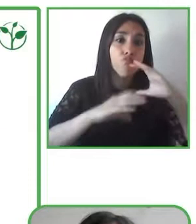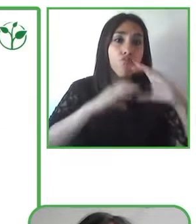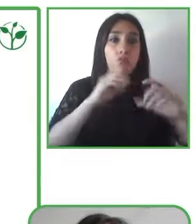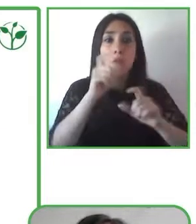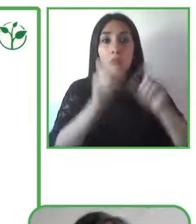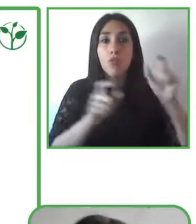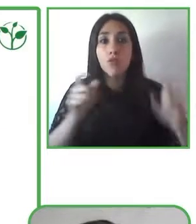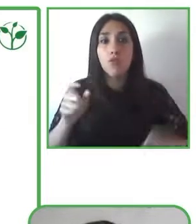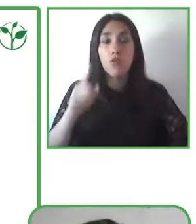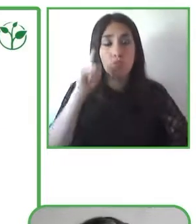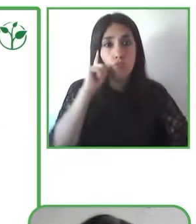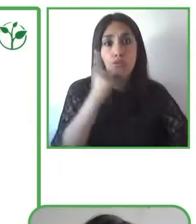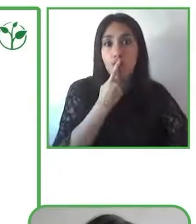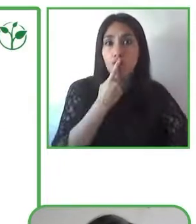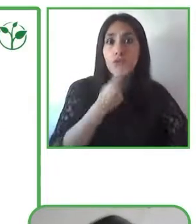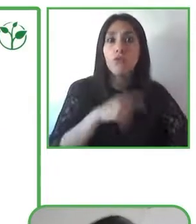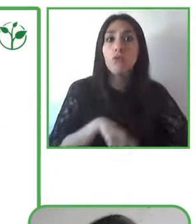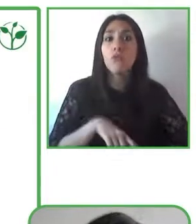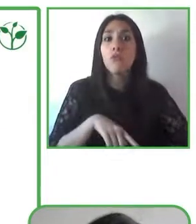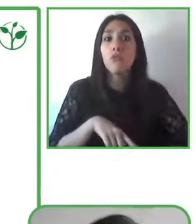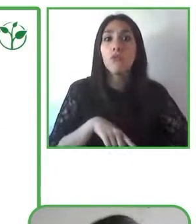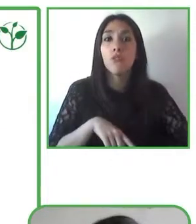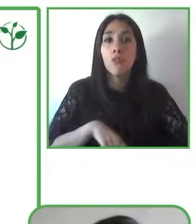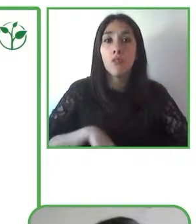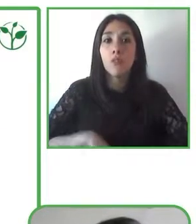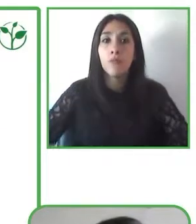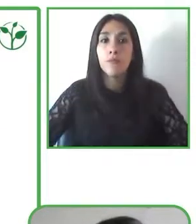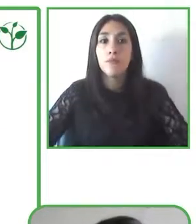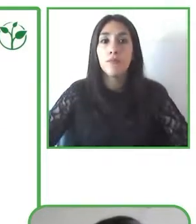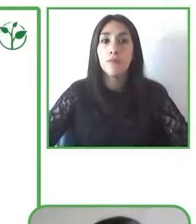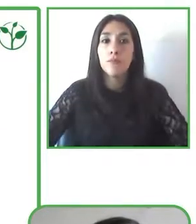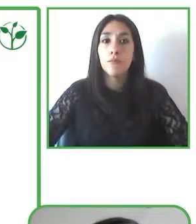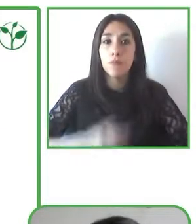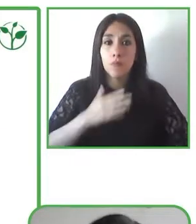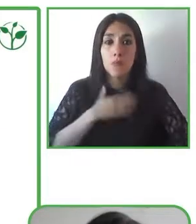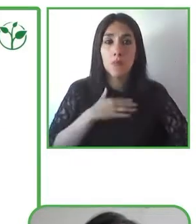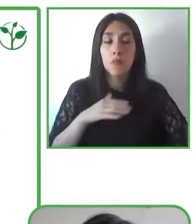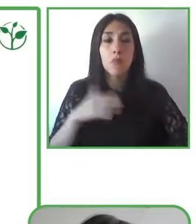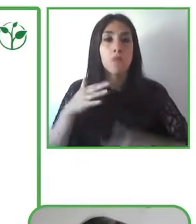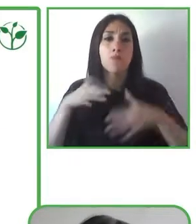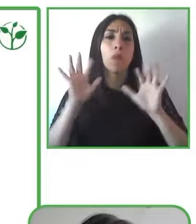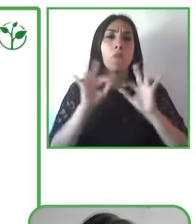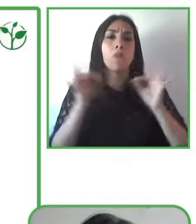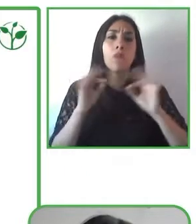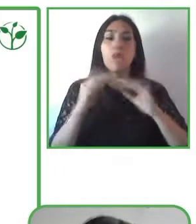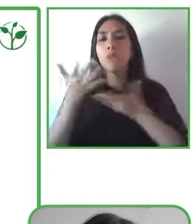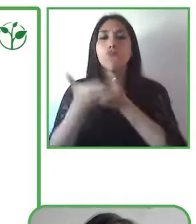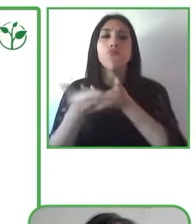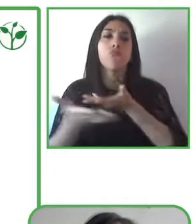education they say on the same level as someone without those auditory impairments